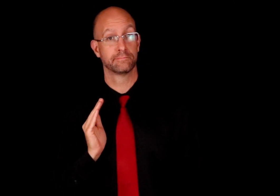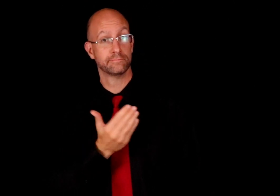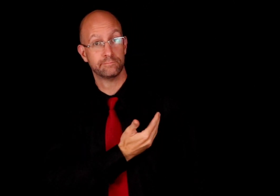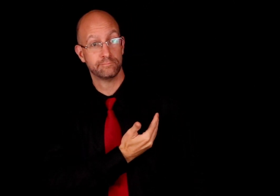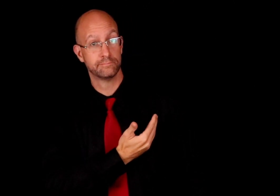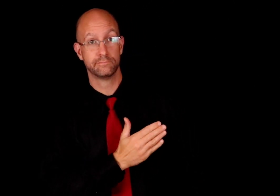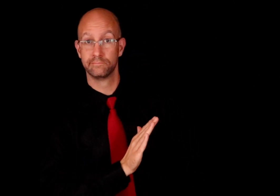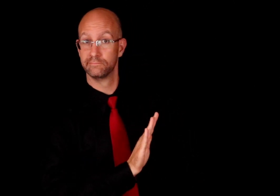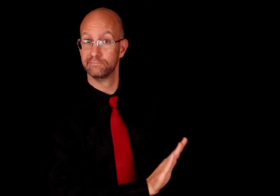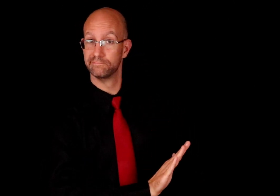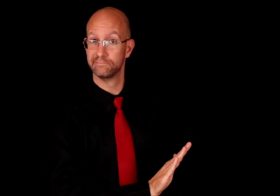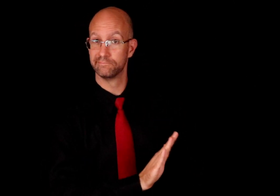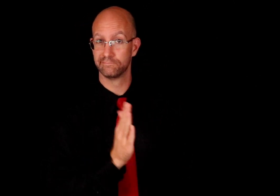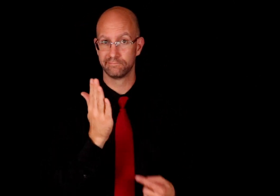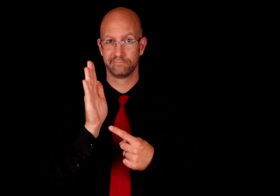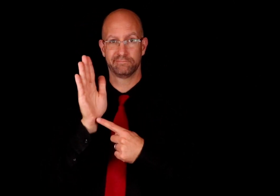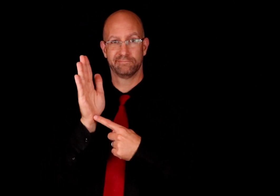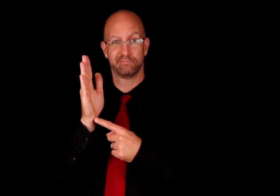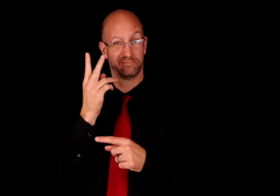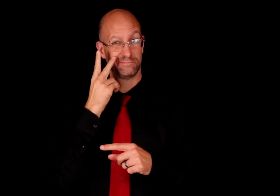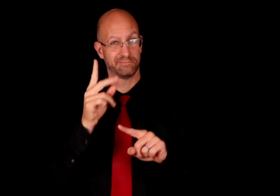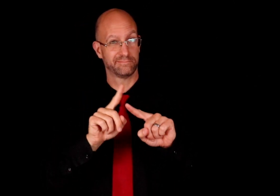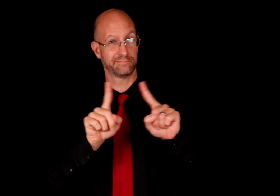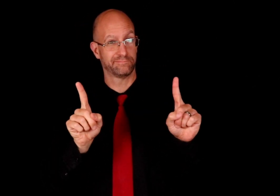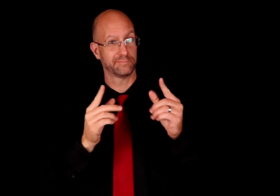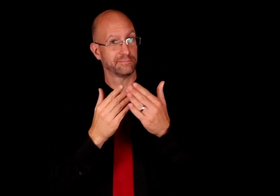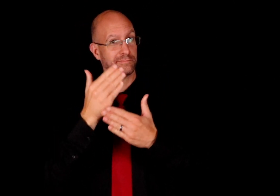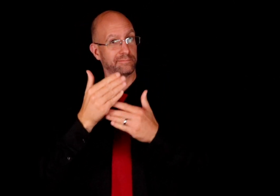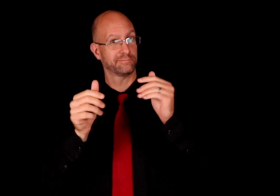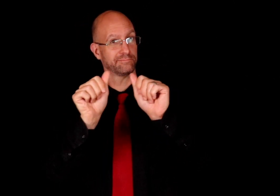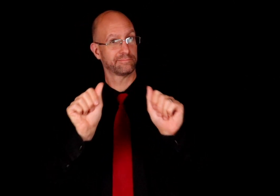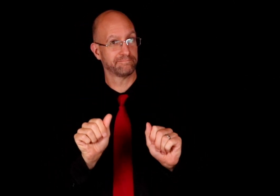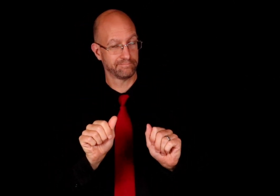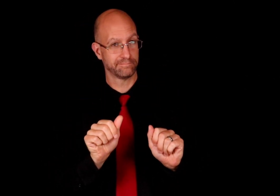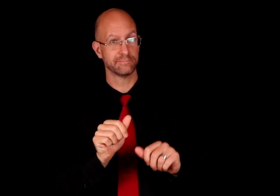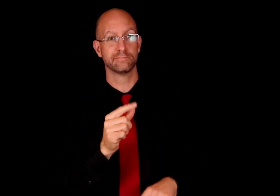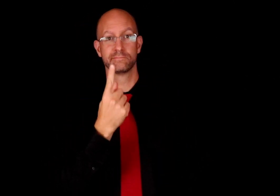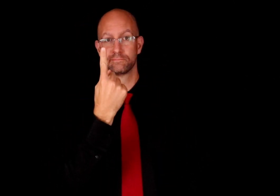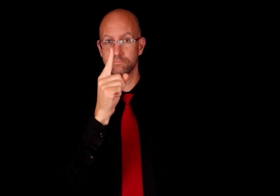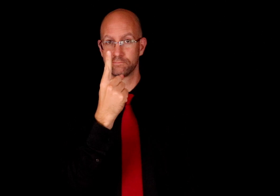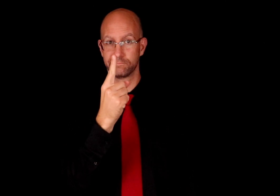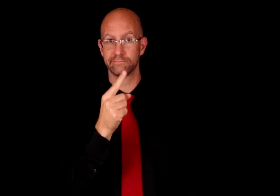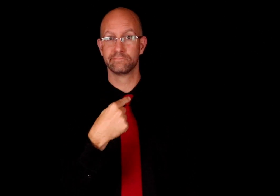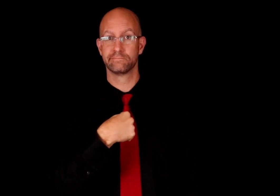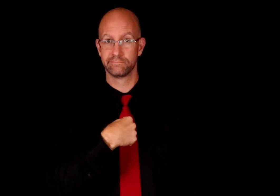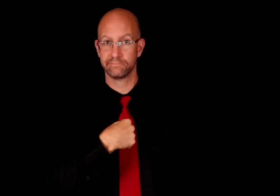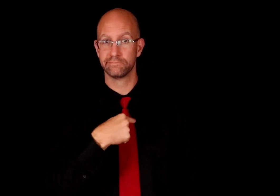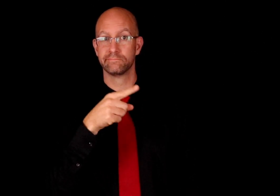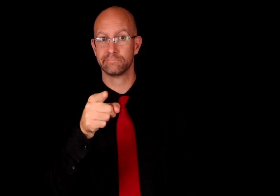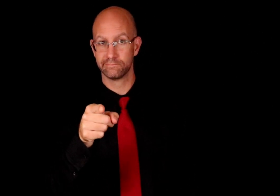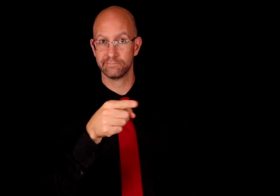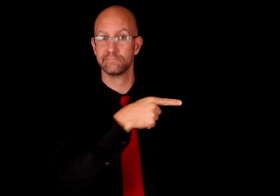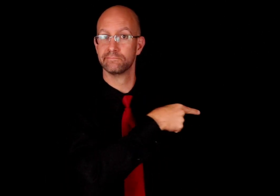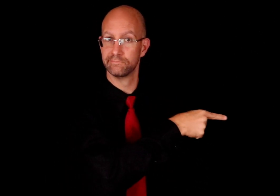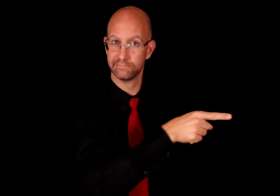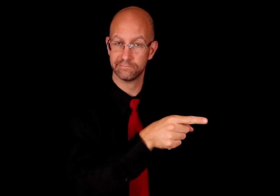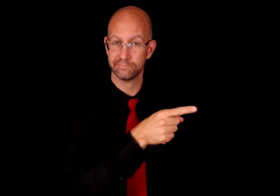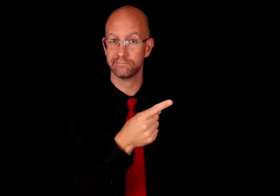OUR, ITS So you see that we use a different handshape which is the open-B handshape. The 1-handshape is used for ME, YOU, THEM